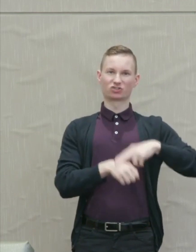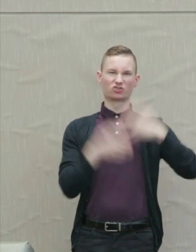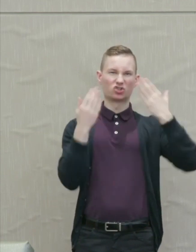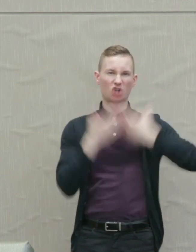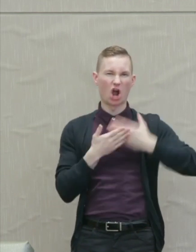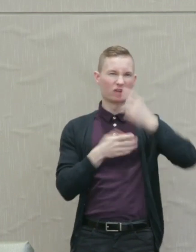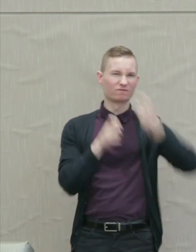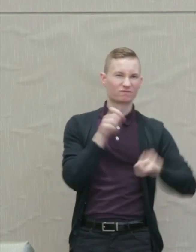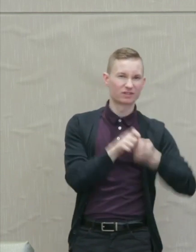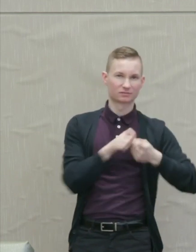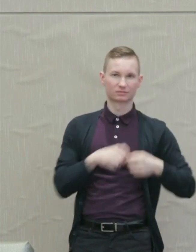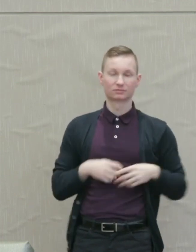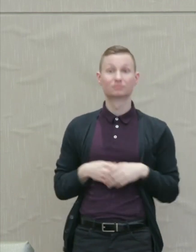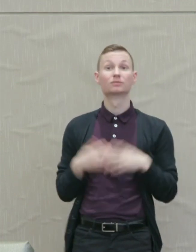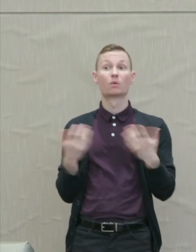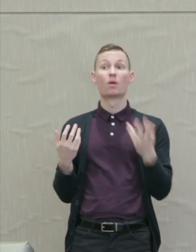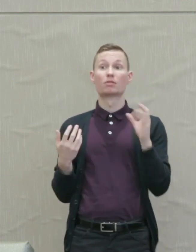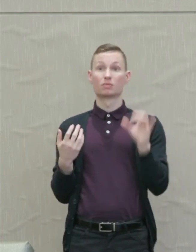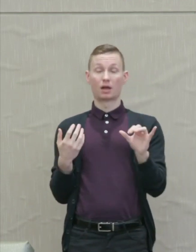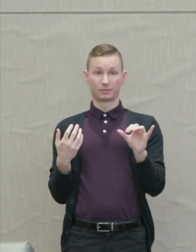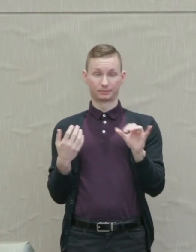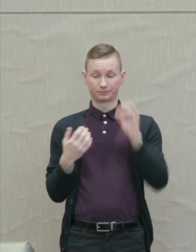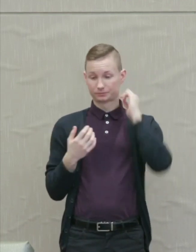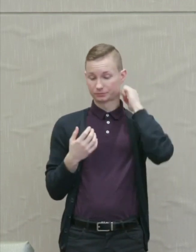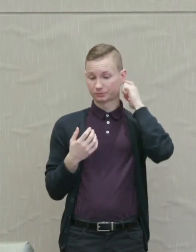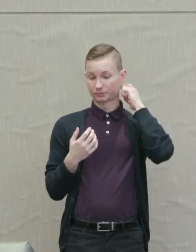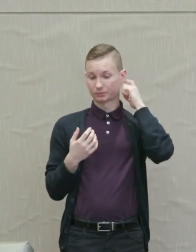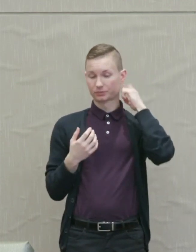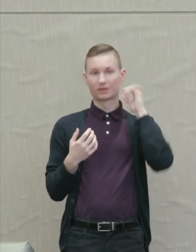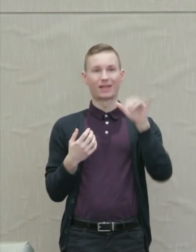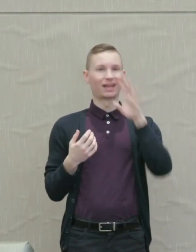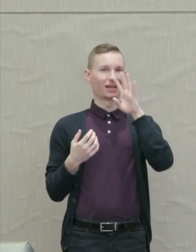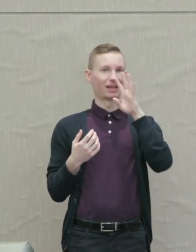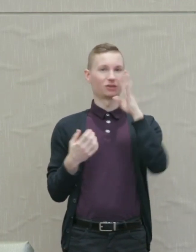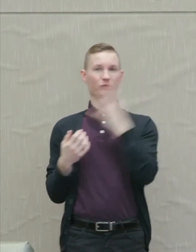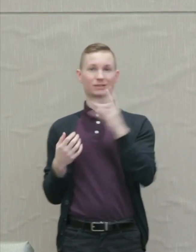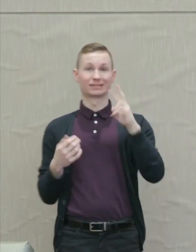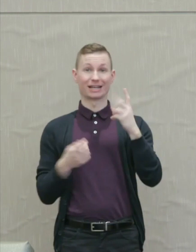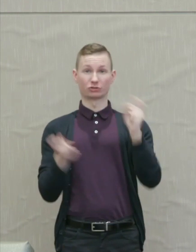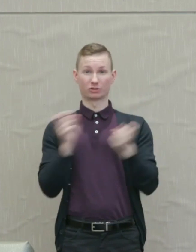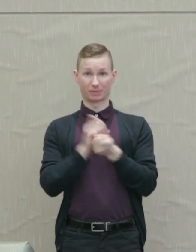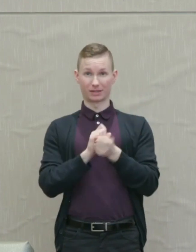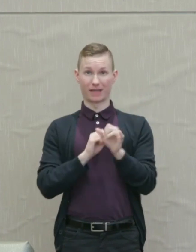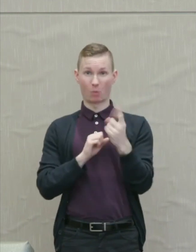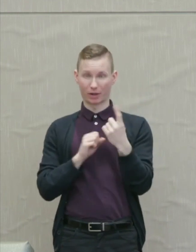Martha Nussbaum: That reading, however, ignores the second transformation which is a transformation